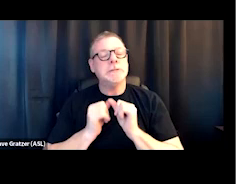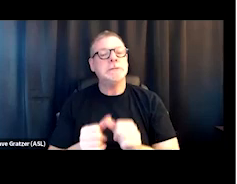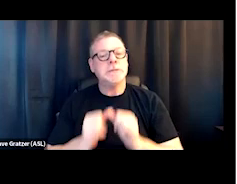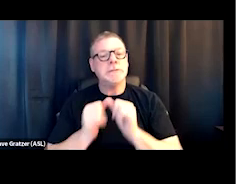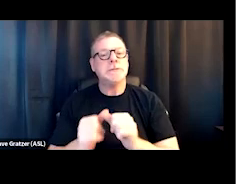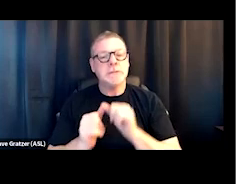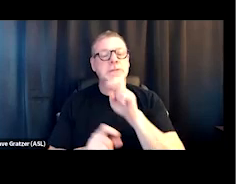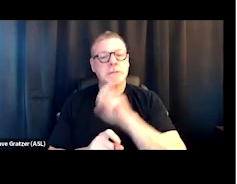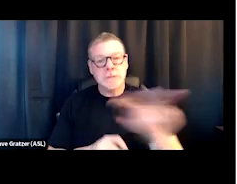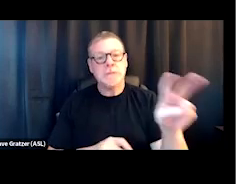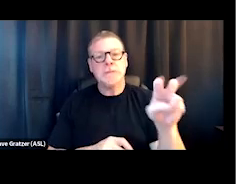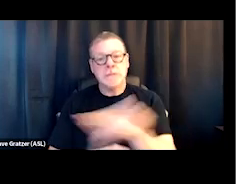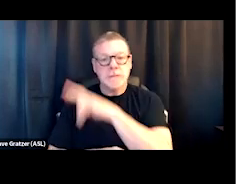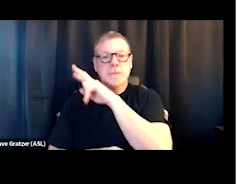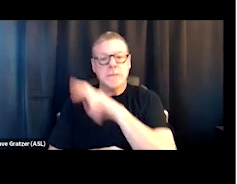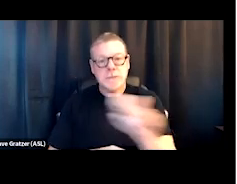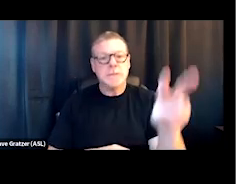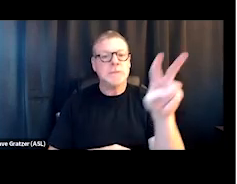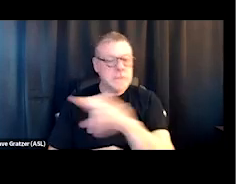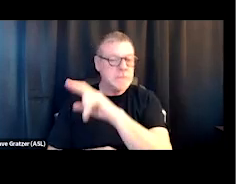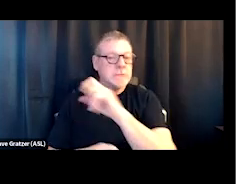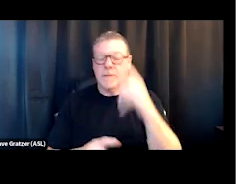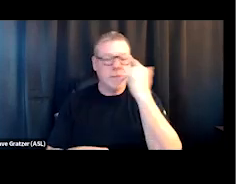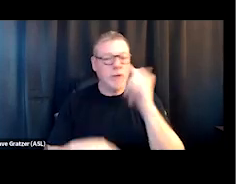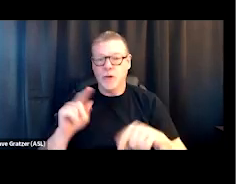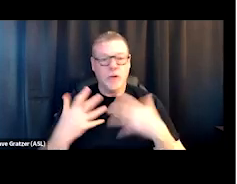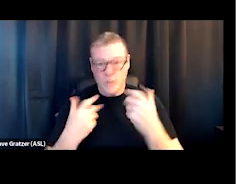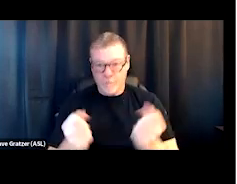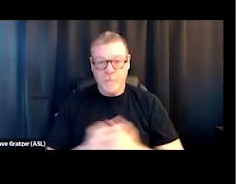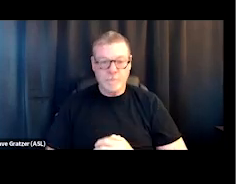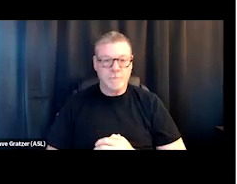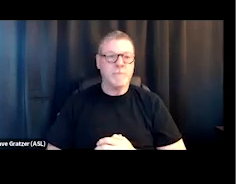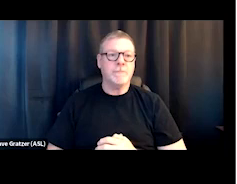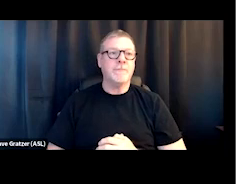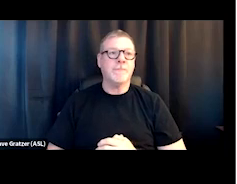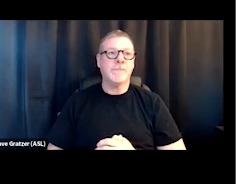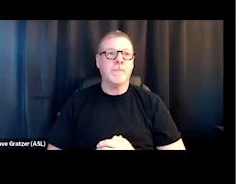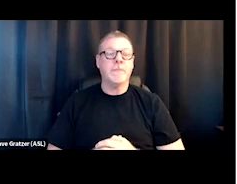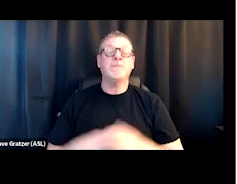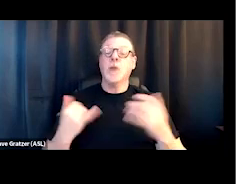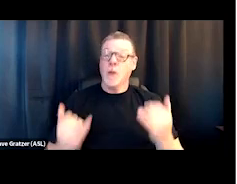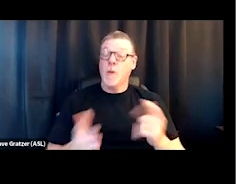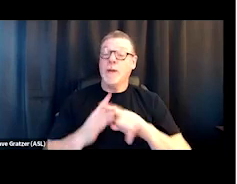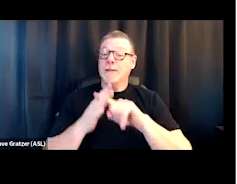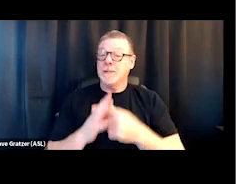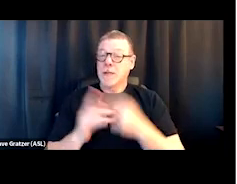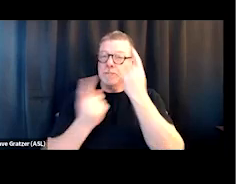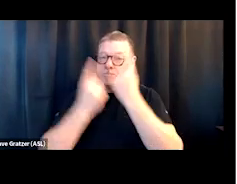to different places. So begin to think about how to reimagine treatment, recovery housing and recovery supports